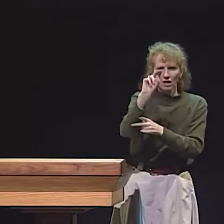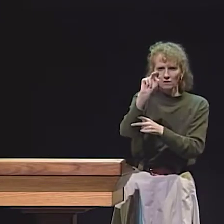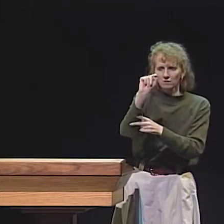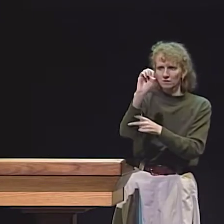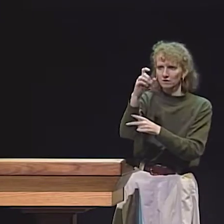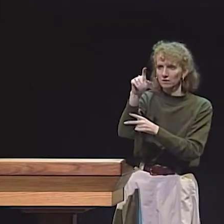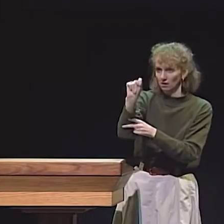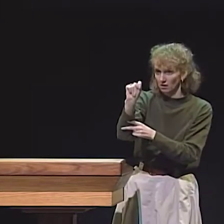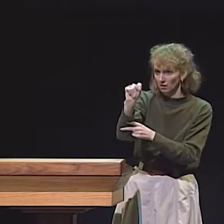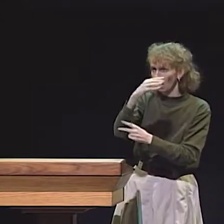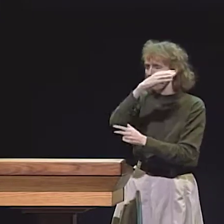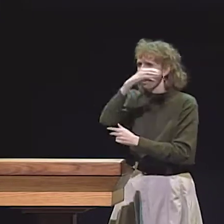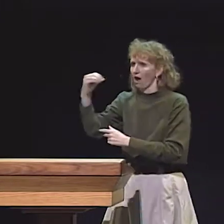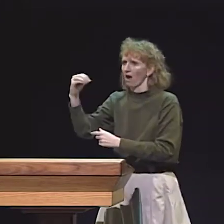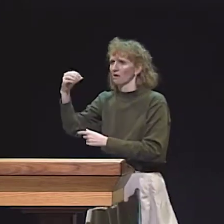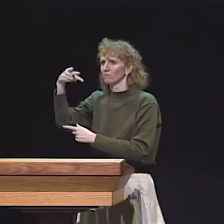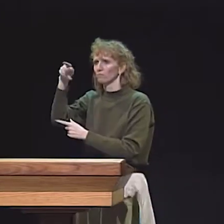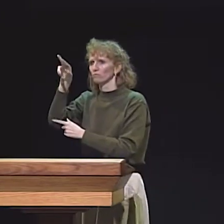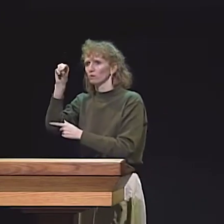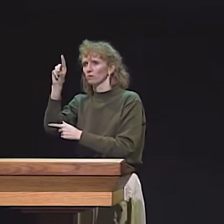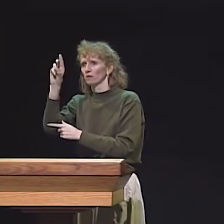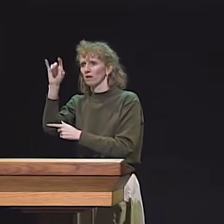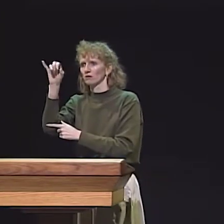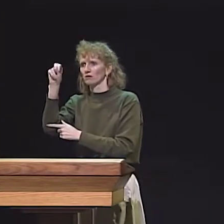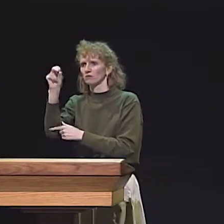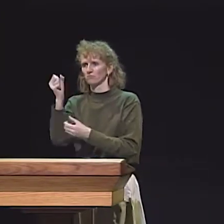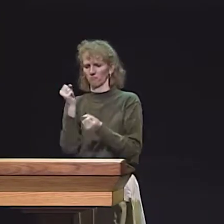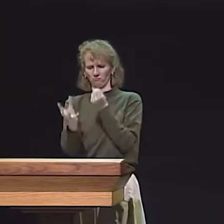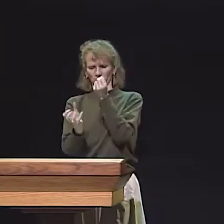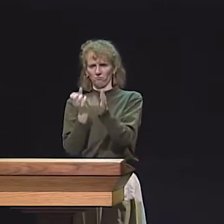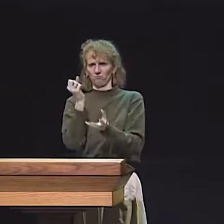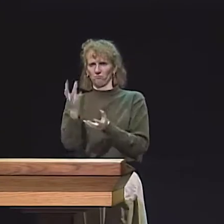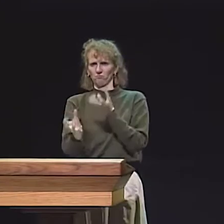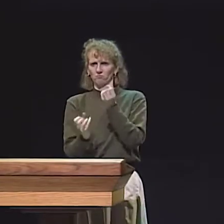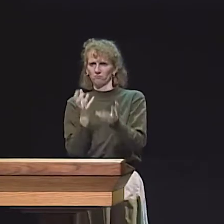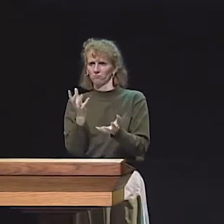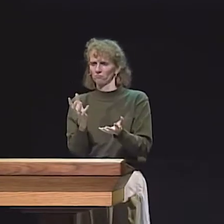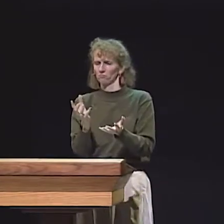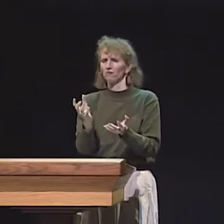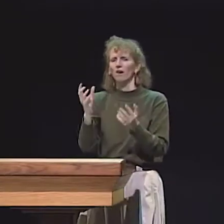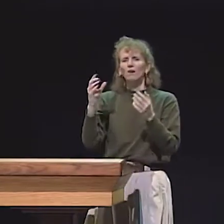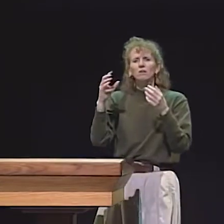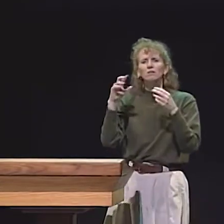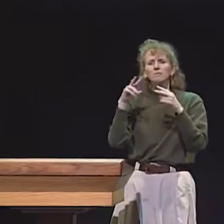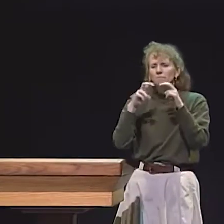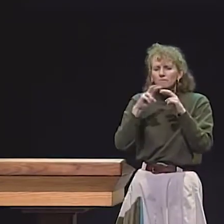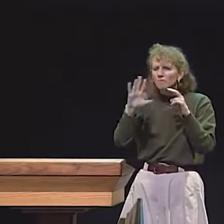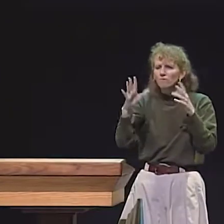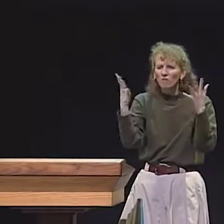AND THEN WHEN WE'RE DONE, WE DO AN ANALYSIS OF THE CONTEXT AND THE PRODUCTION OF THE SIGNS